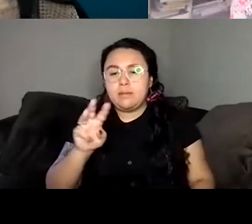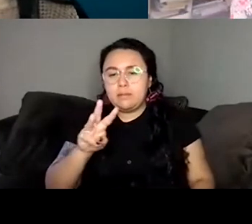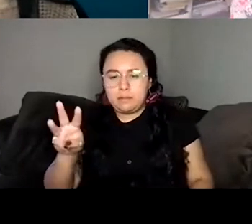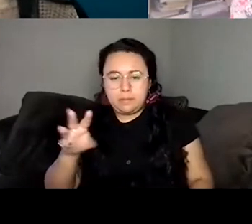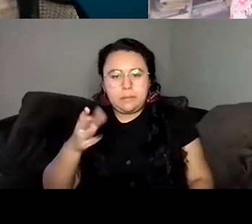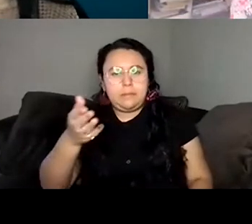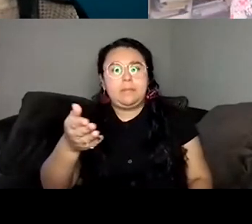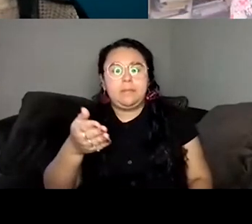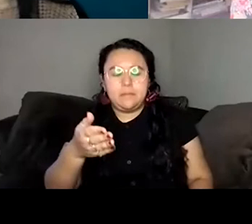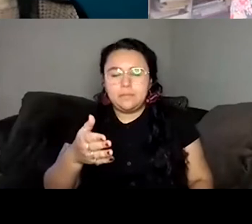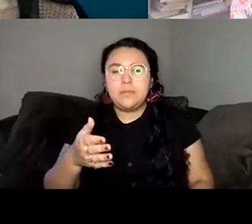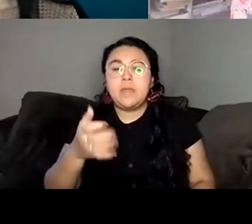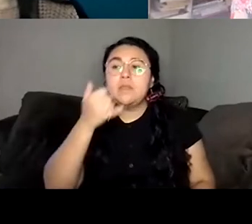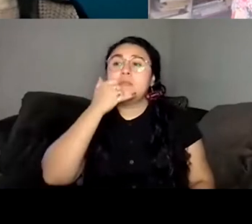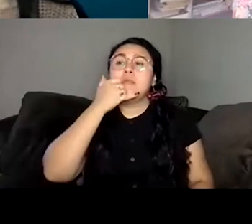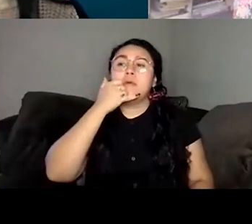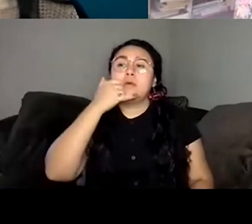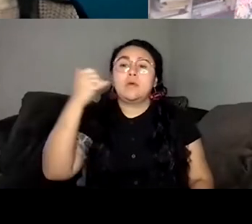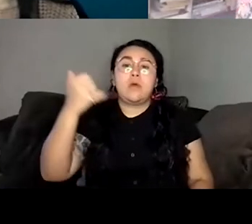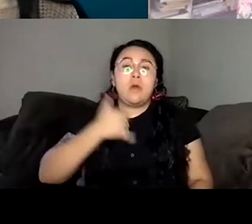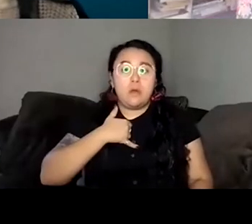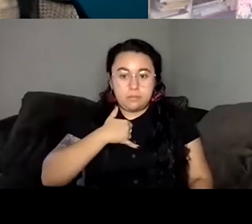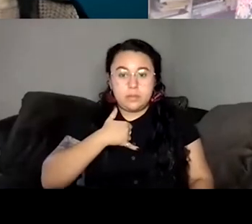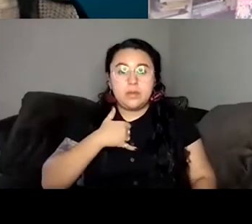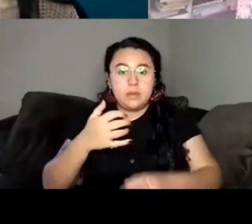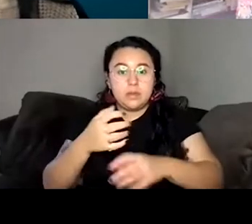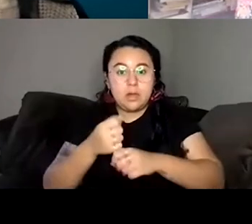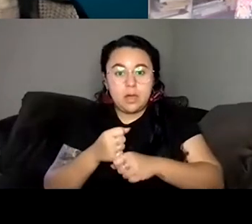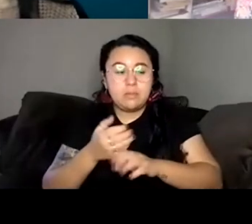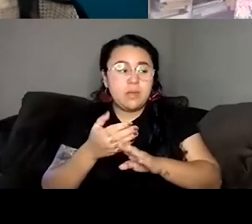I got the fellowship and that was one of the things that really brought me back into working